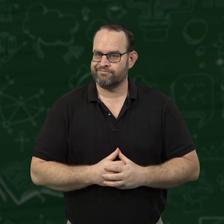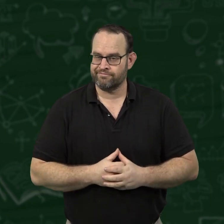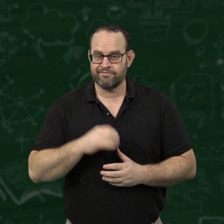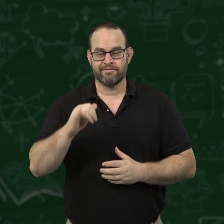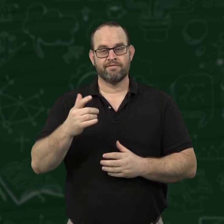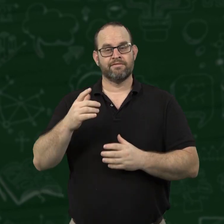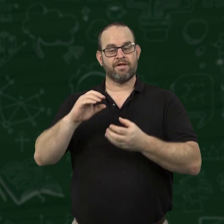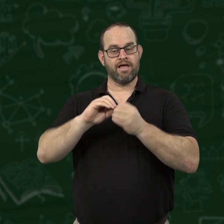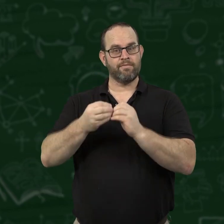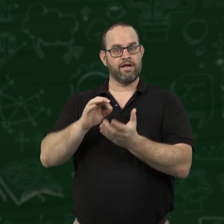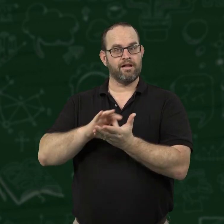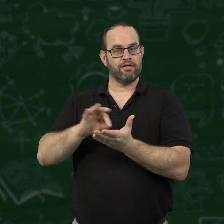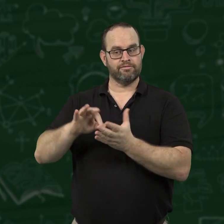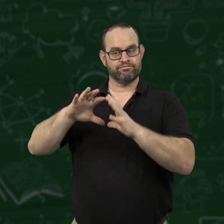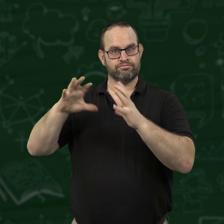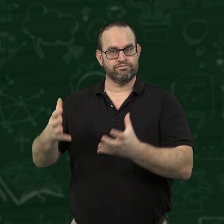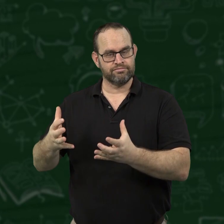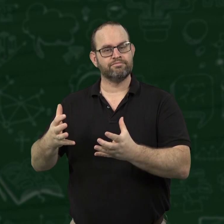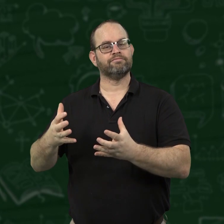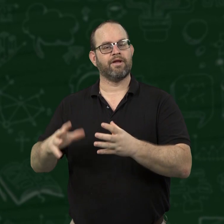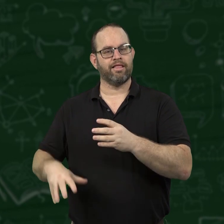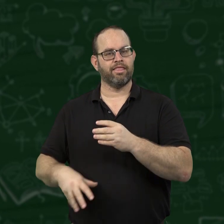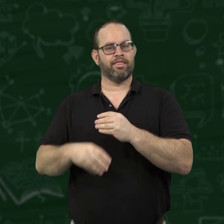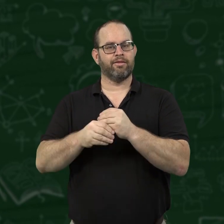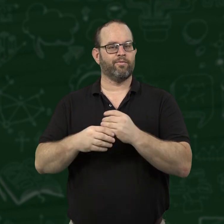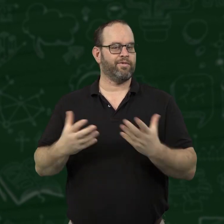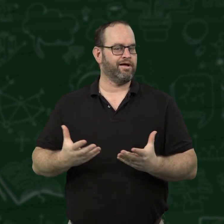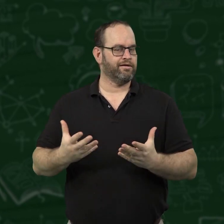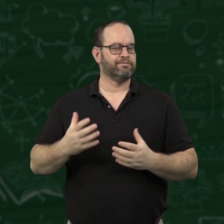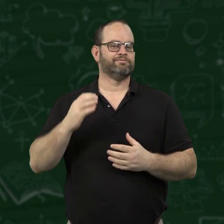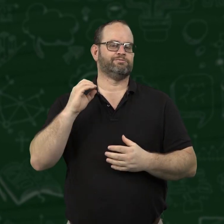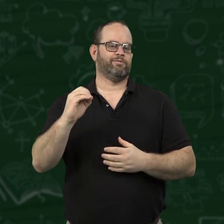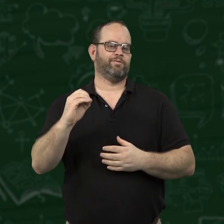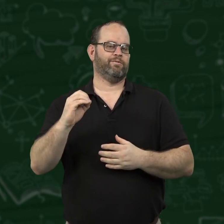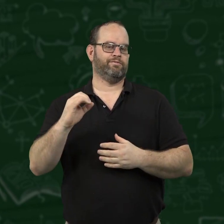Whole numbers include the “natural numbers" and the number “0”.